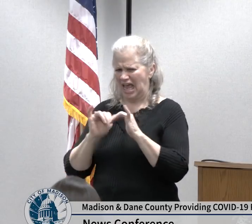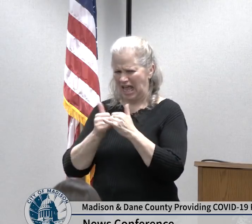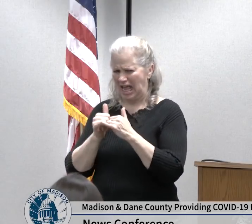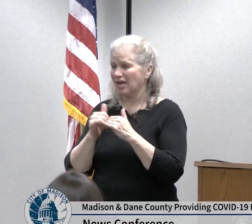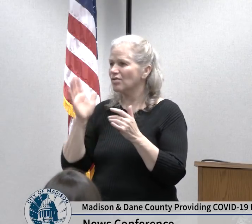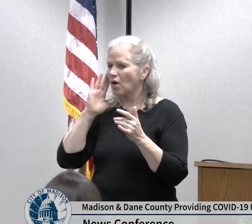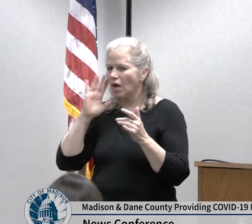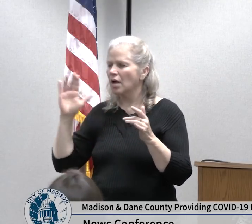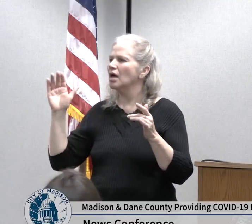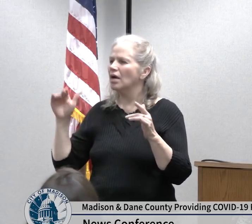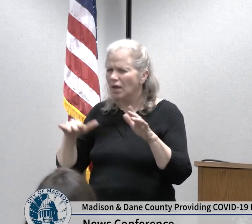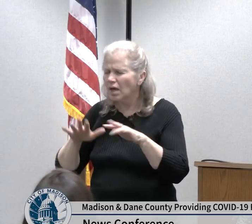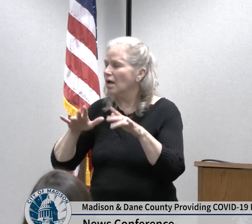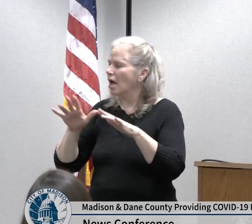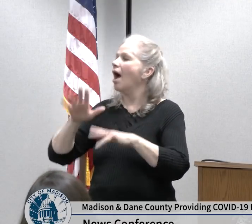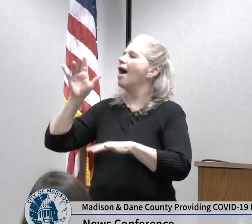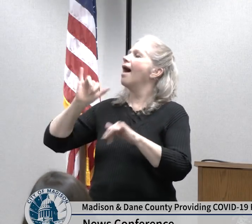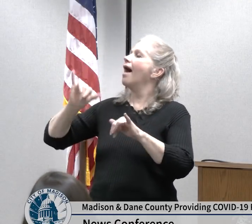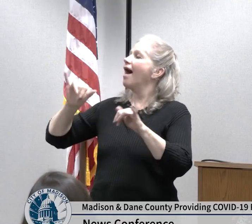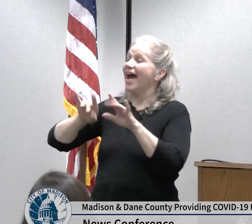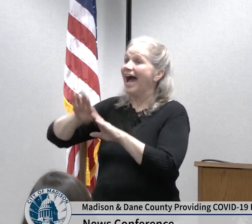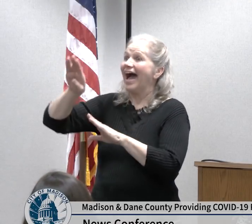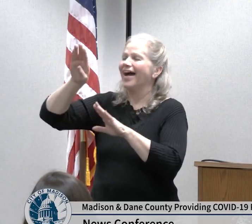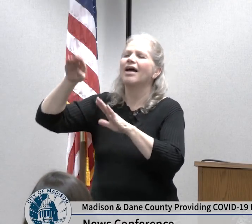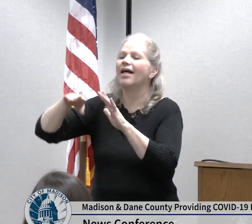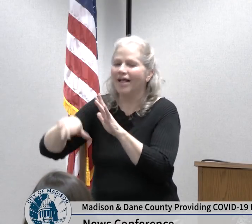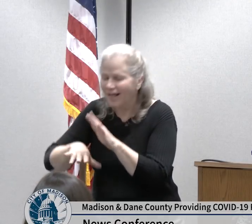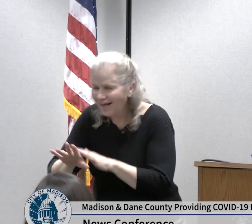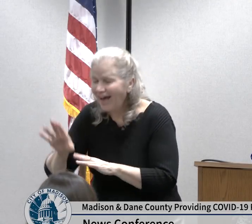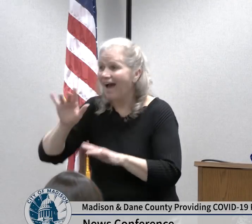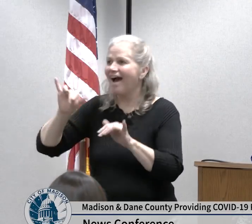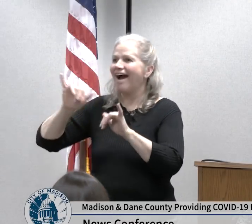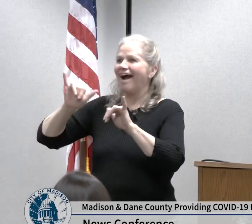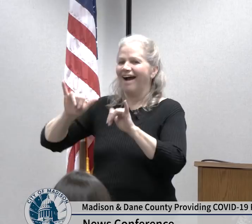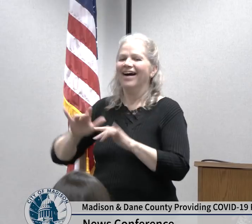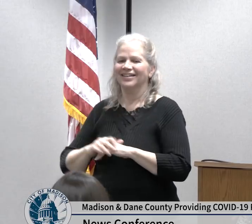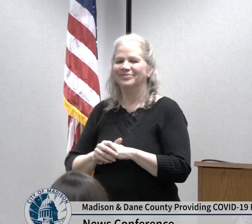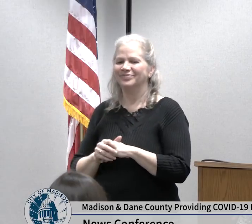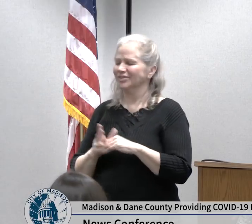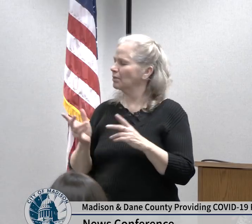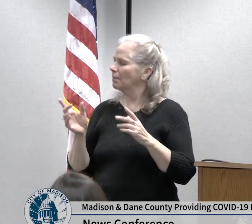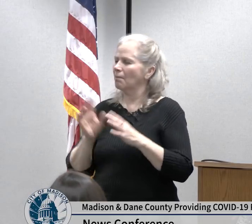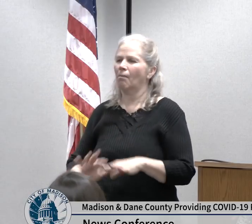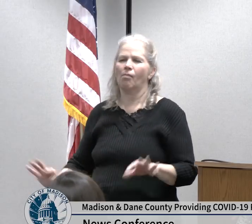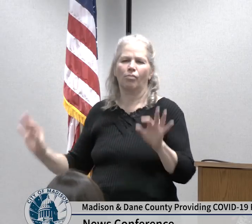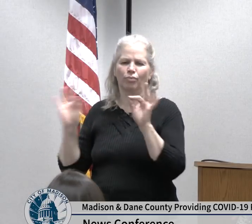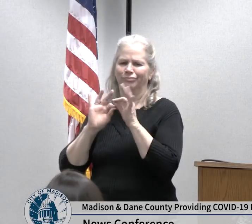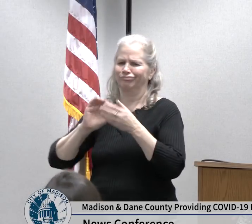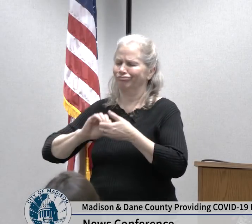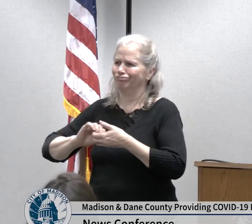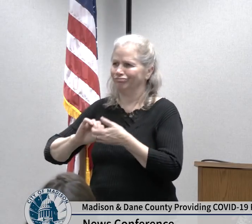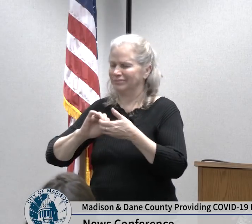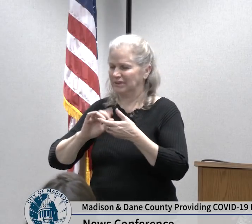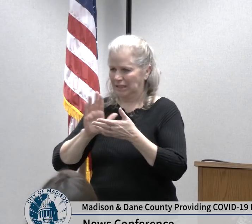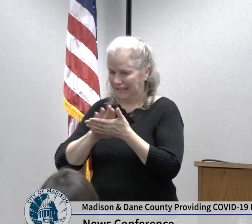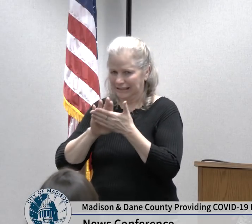of shaking hands people who are over 60 years of age or immunocompromised should